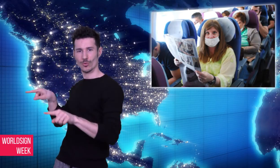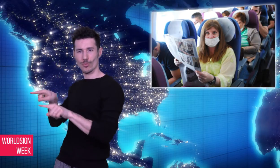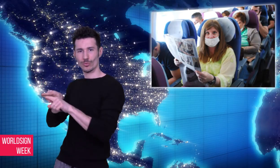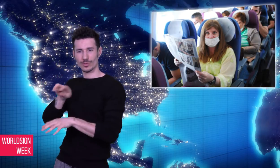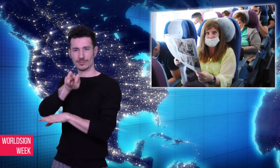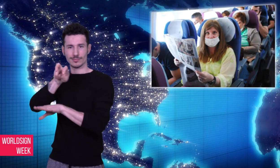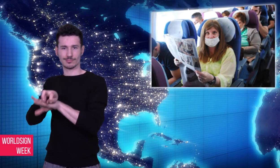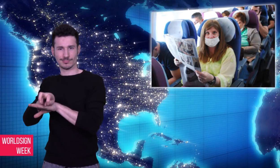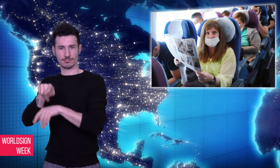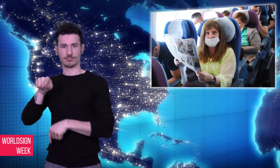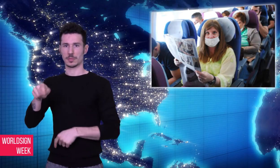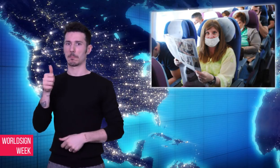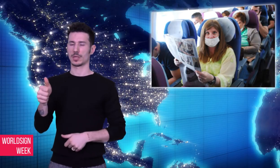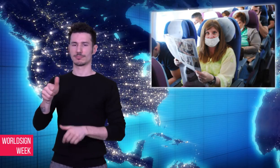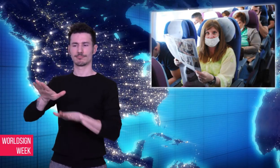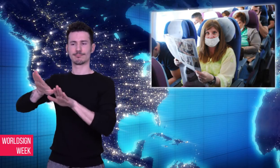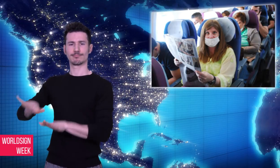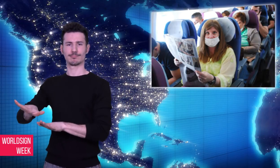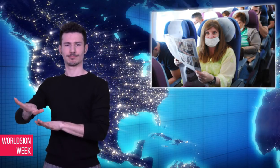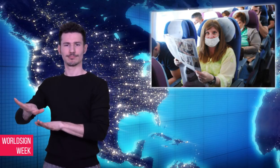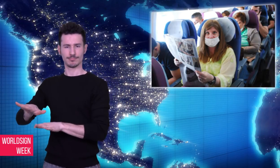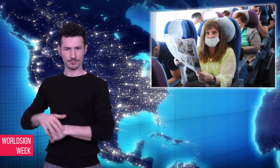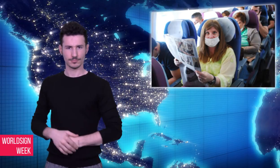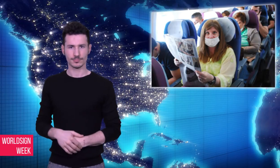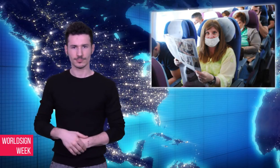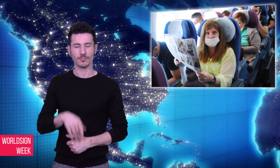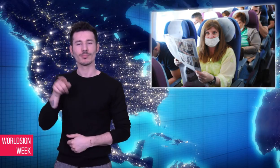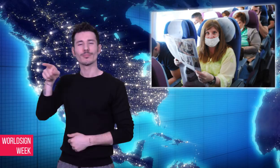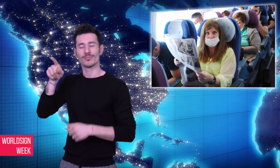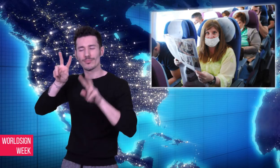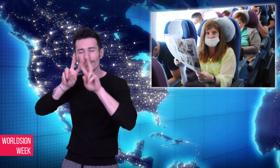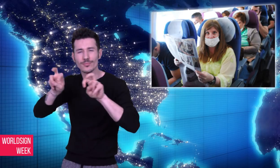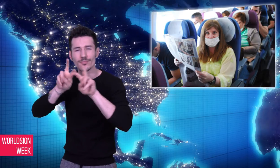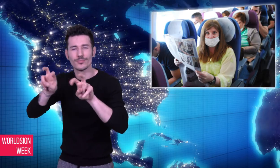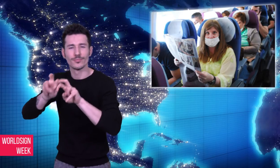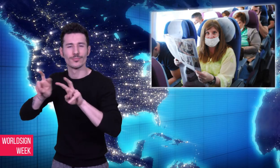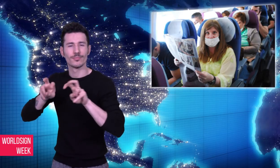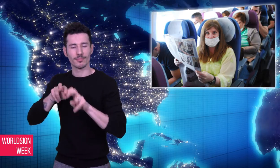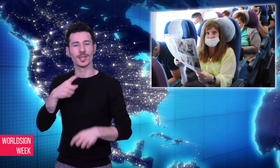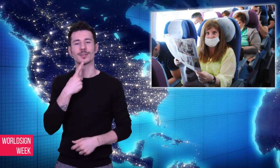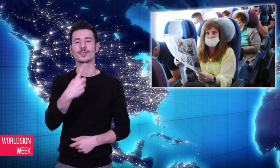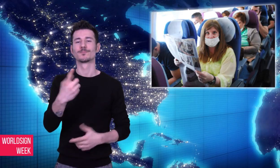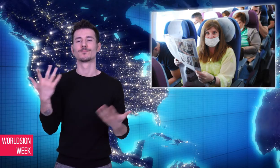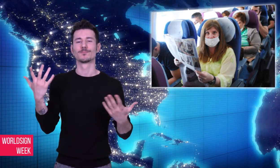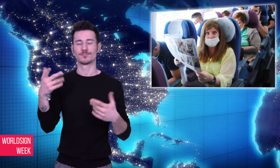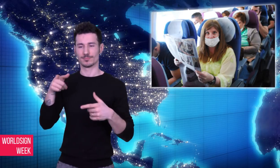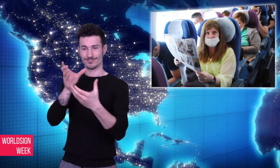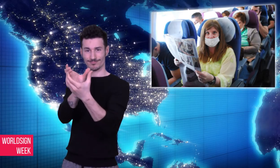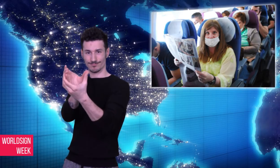experts have been advising for years